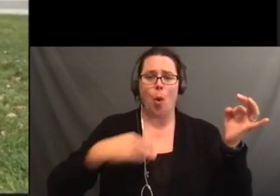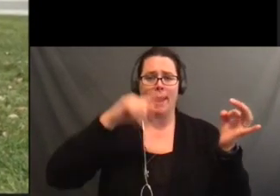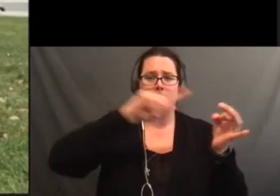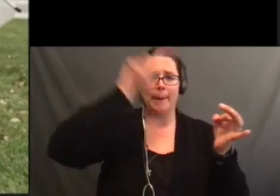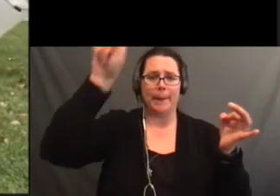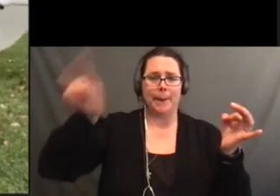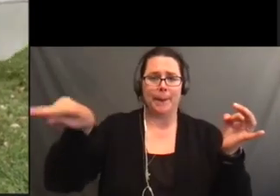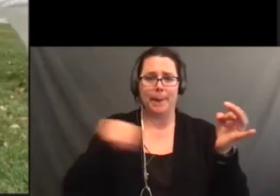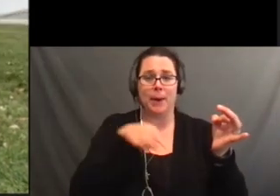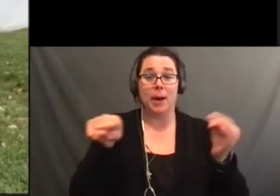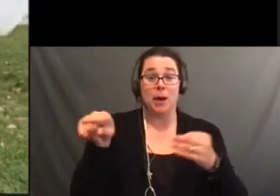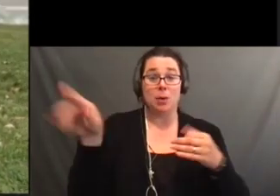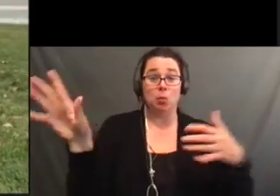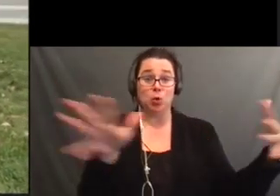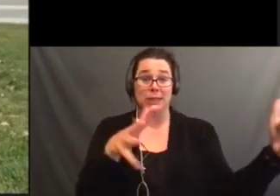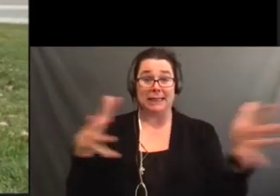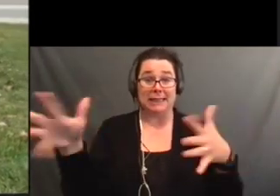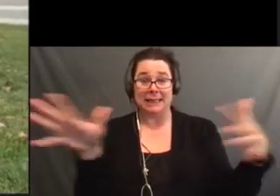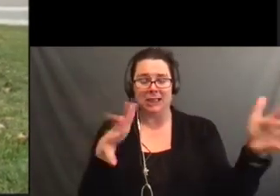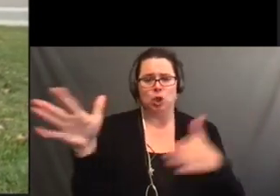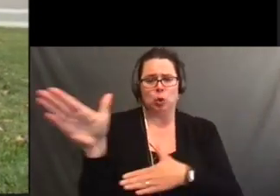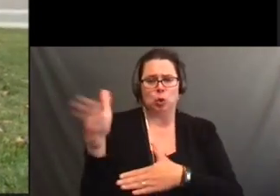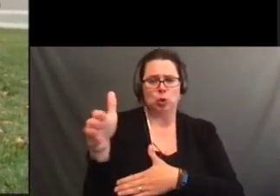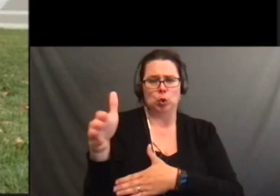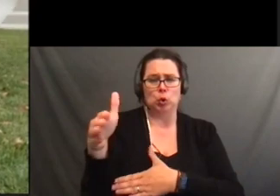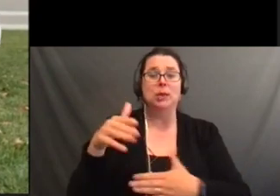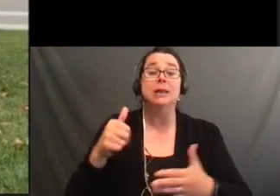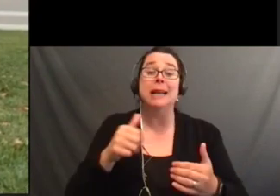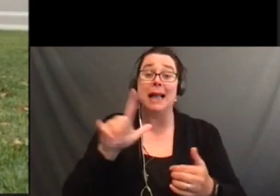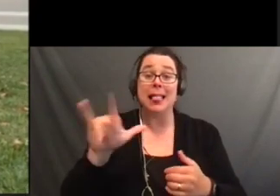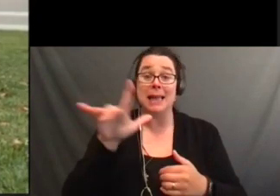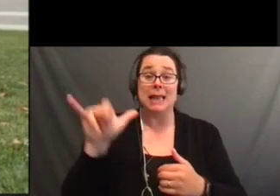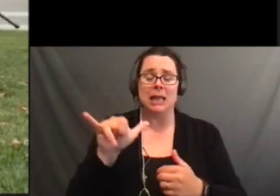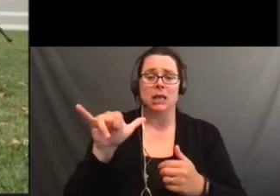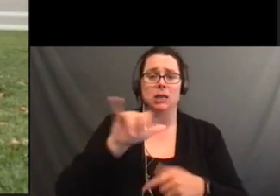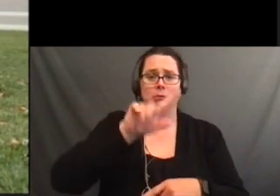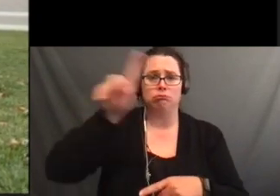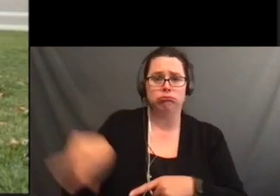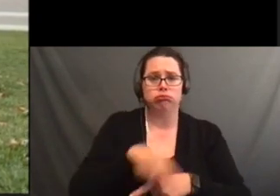Yeah, this is my Audio Technica m50x headphones. Got my standard keyboard.